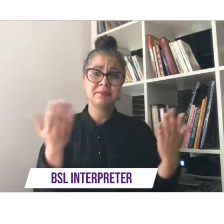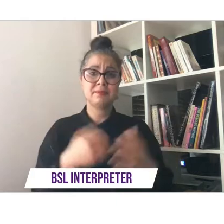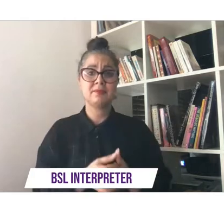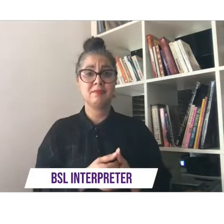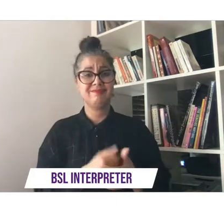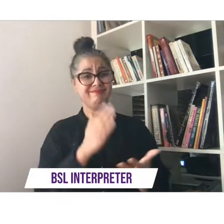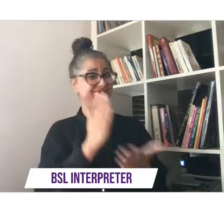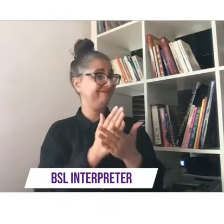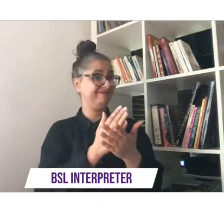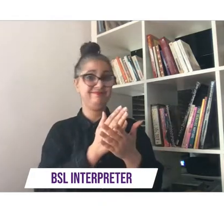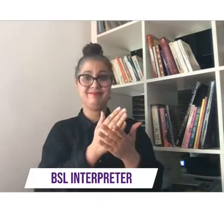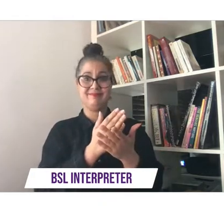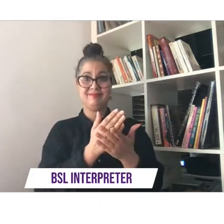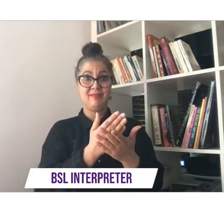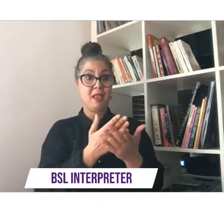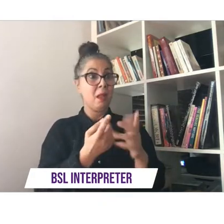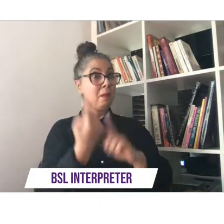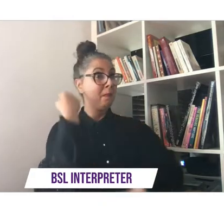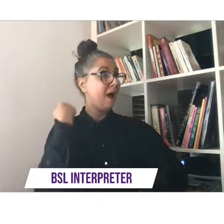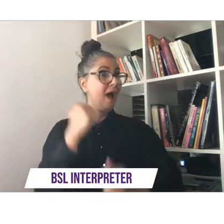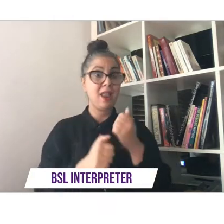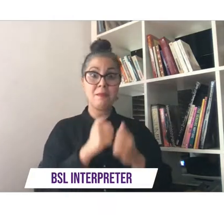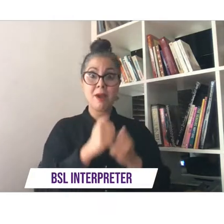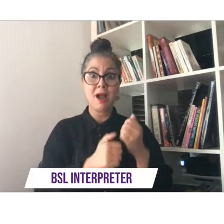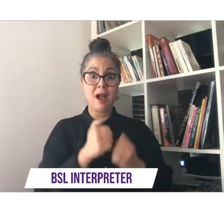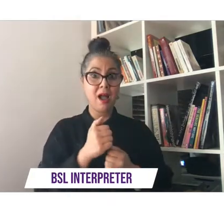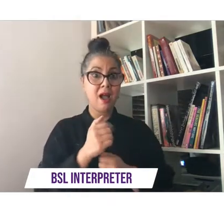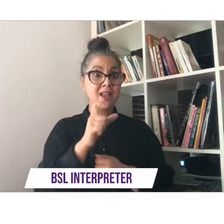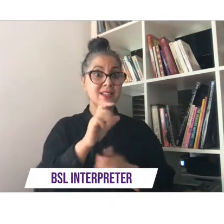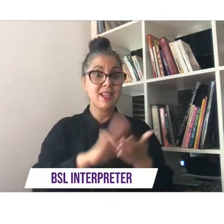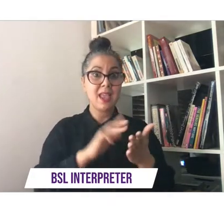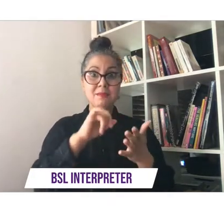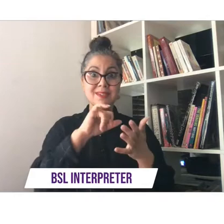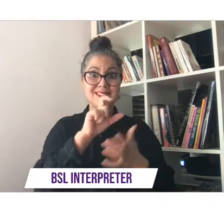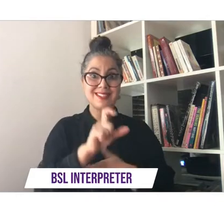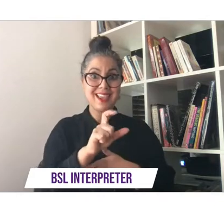unlikely back in march when the cmc advisory committee first encouraged the theme to take it on